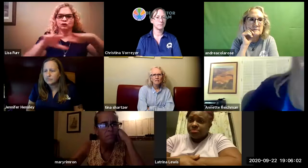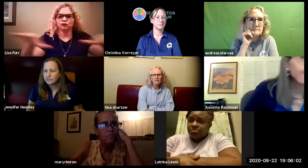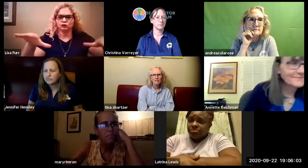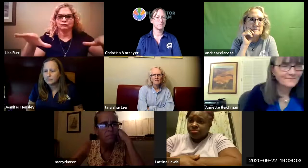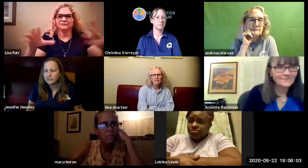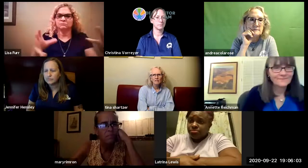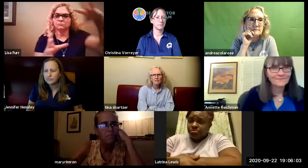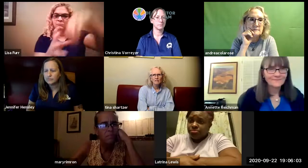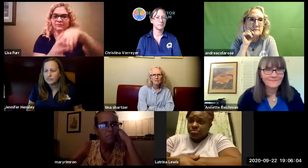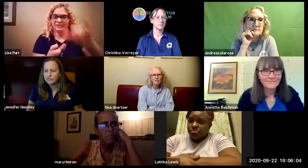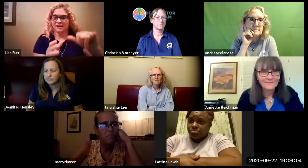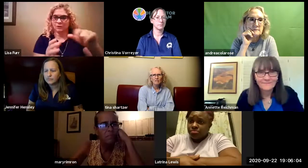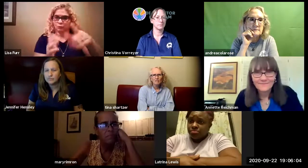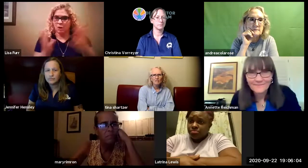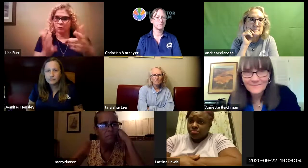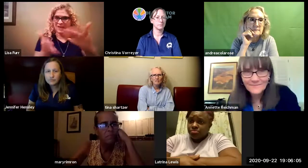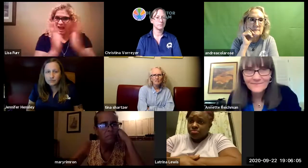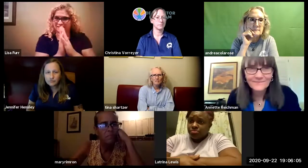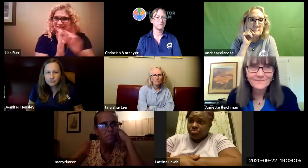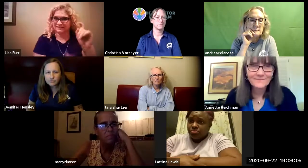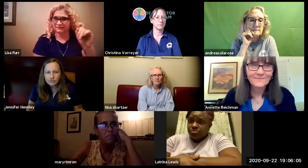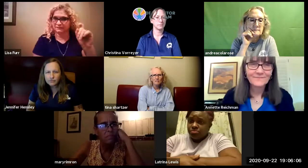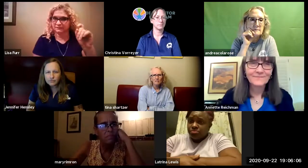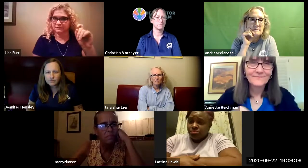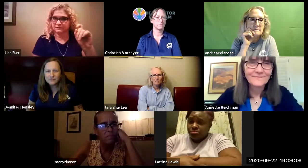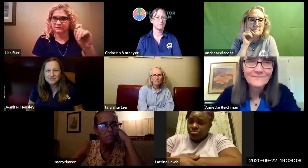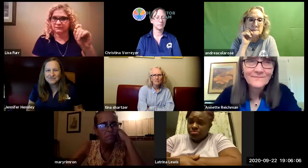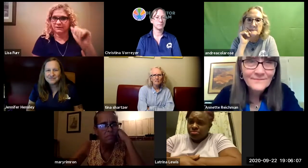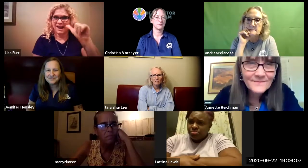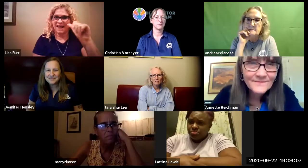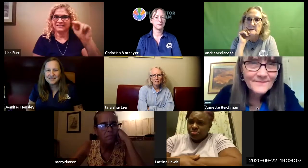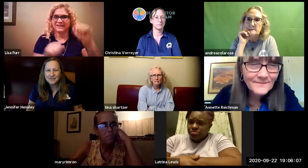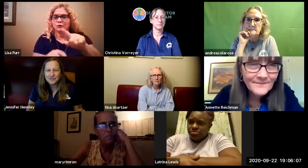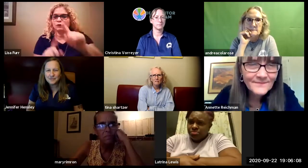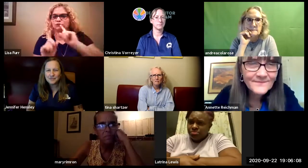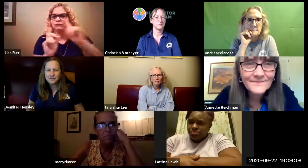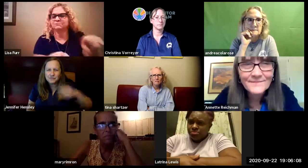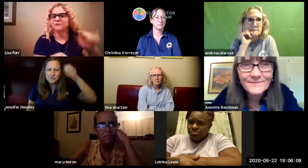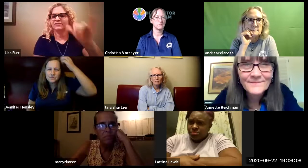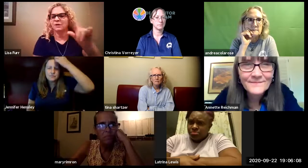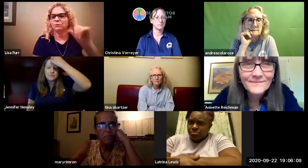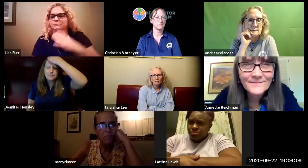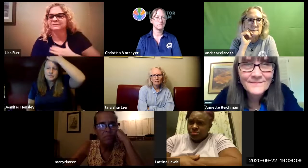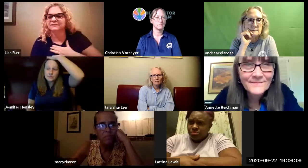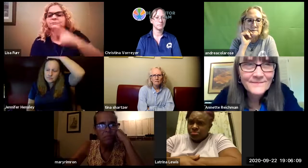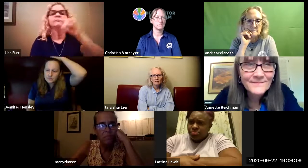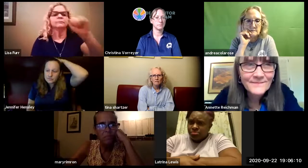mean hearing families of hearing children